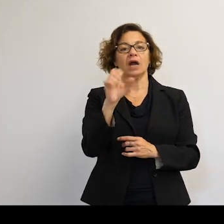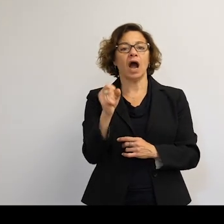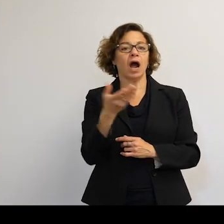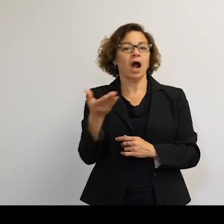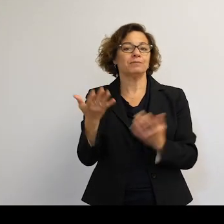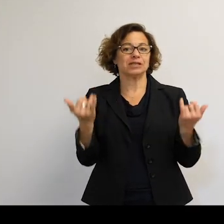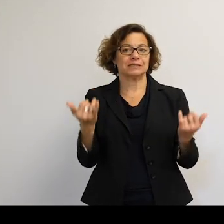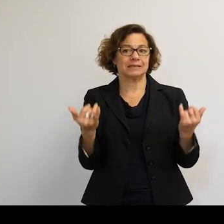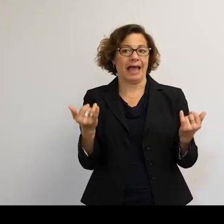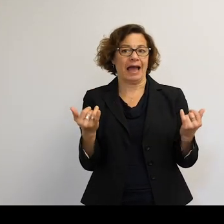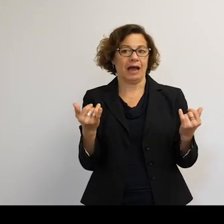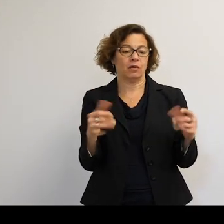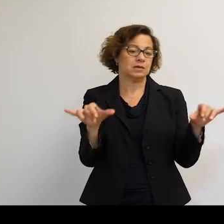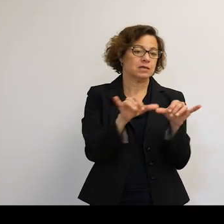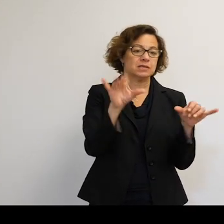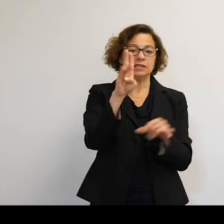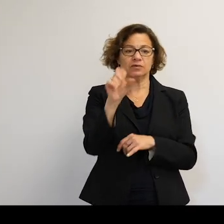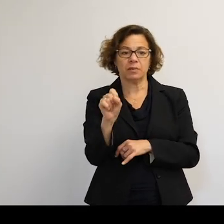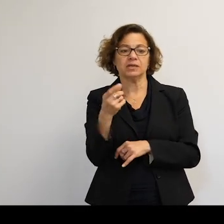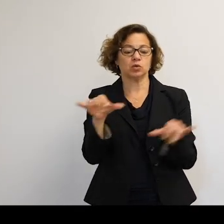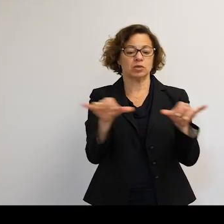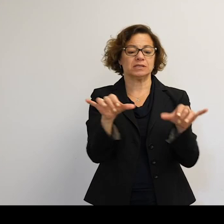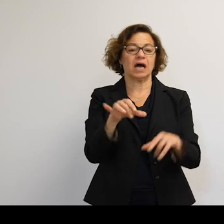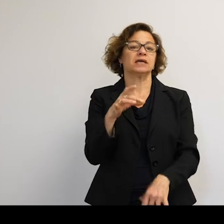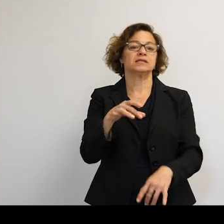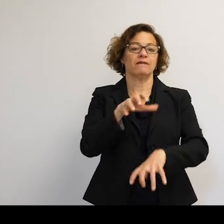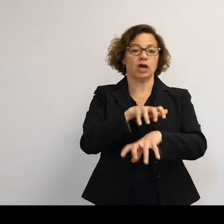I mean, they could be a size of a bus, but they could also be the size of a grapefruit. Or bigger. Yeah.